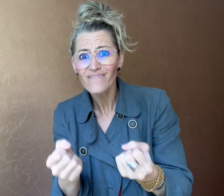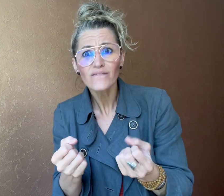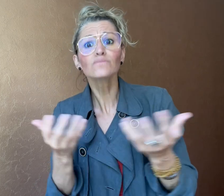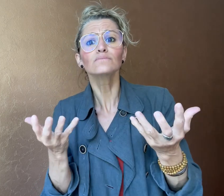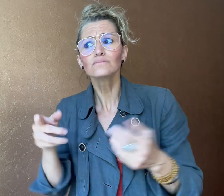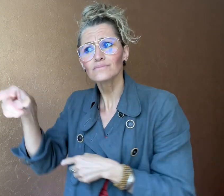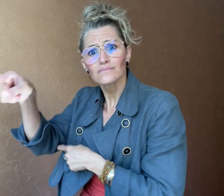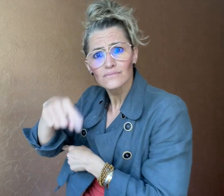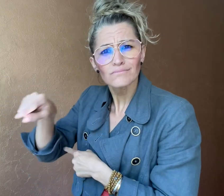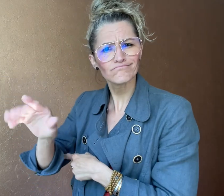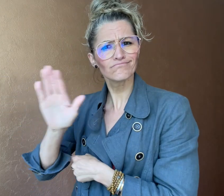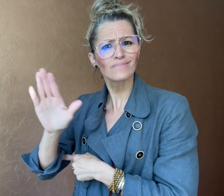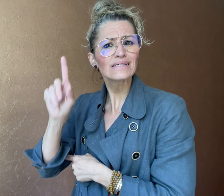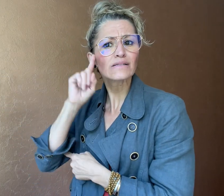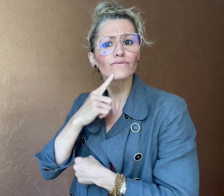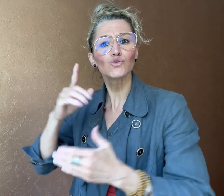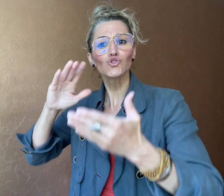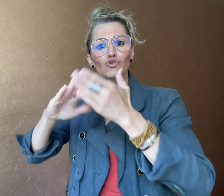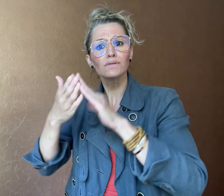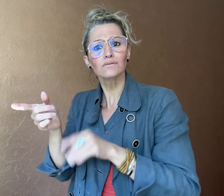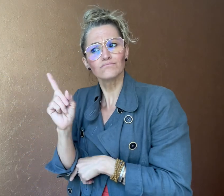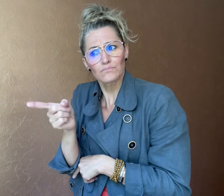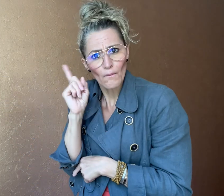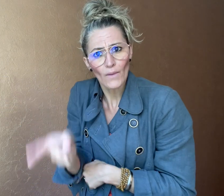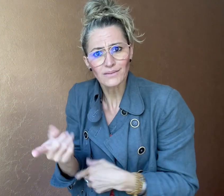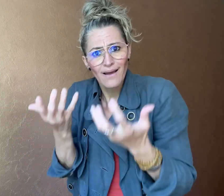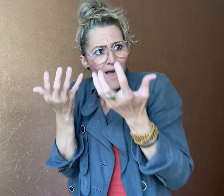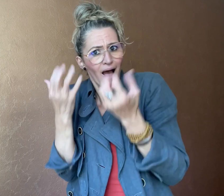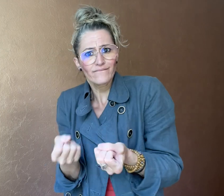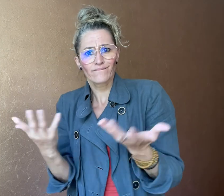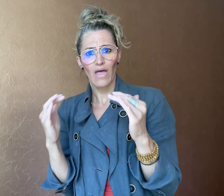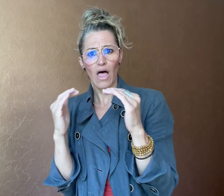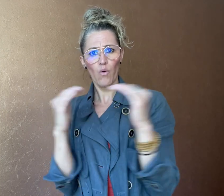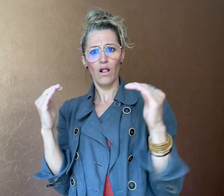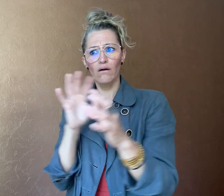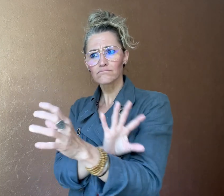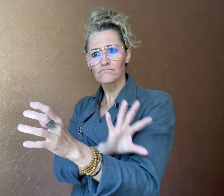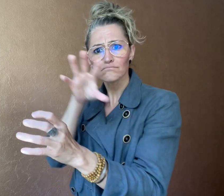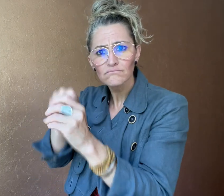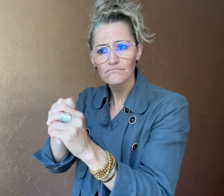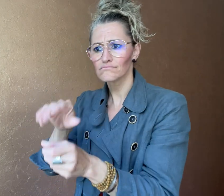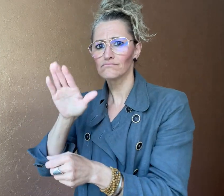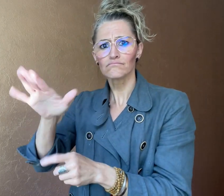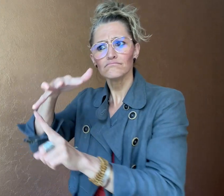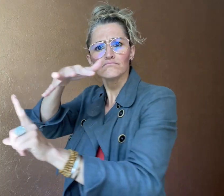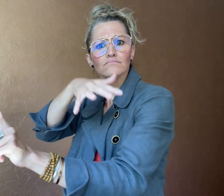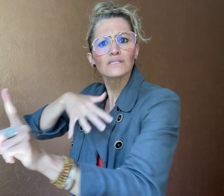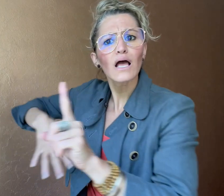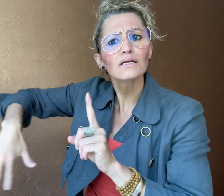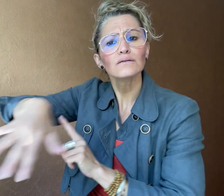Rights of Persons with Disabilities, the Deaf community